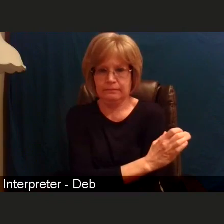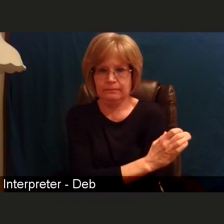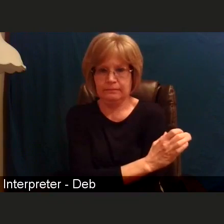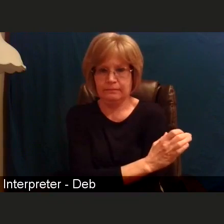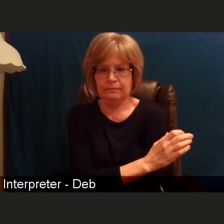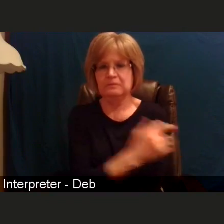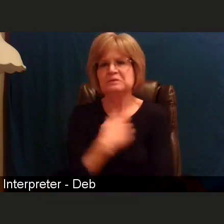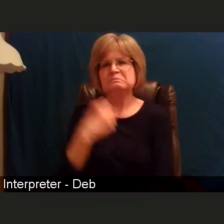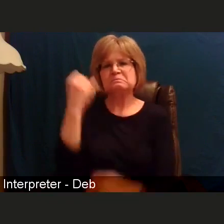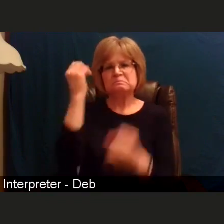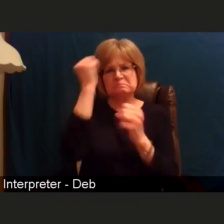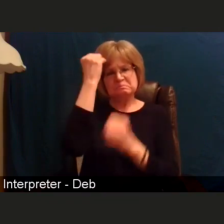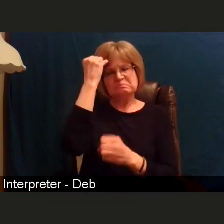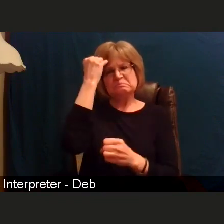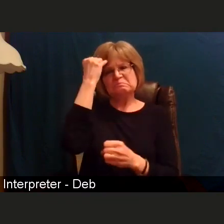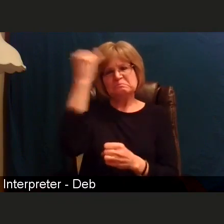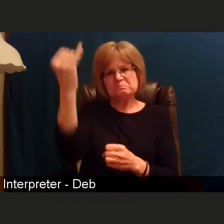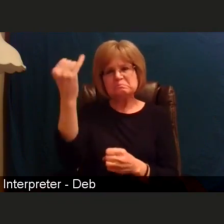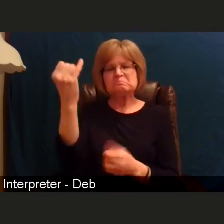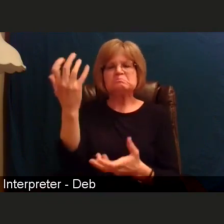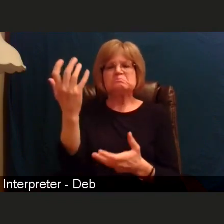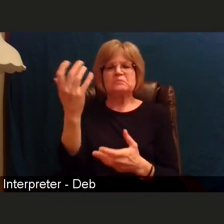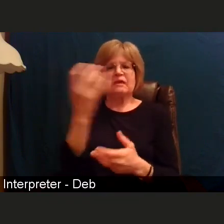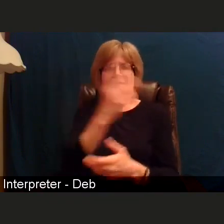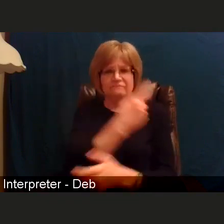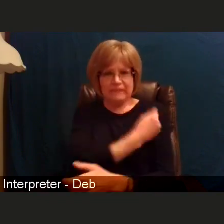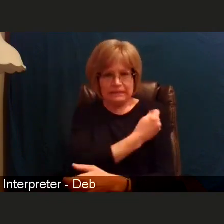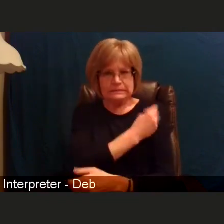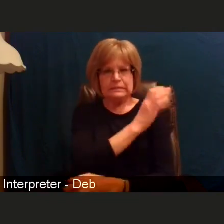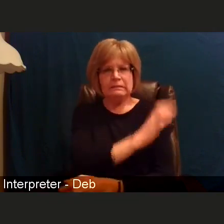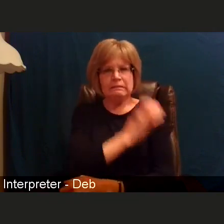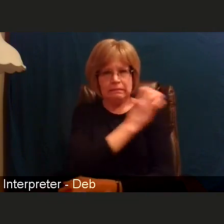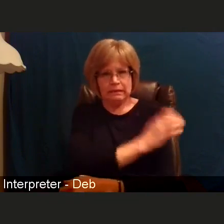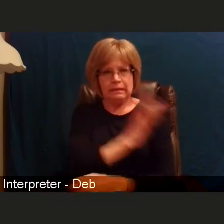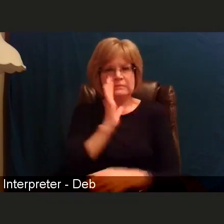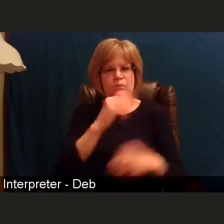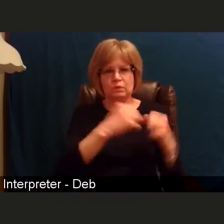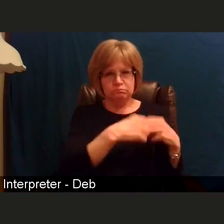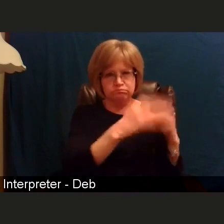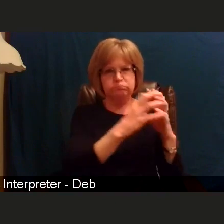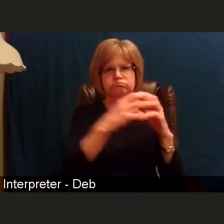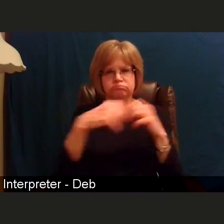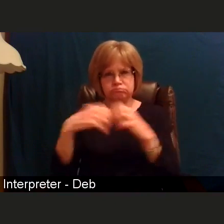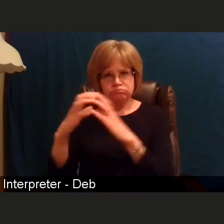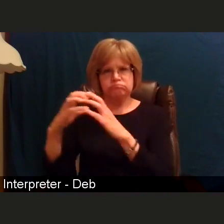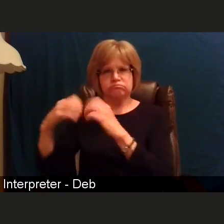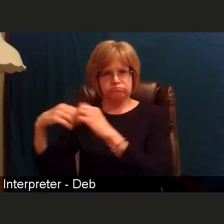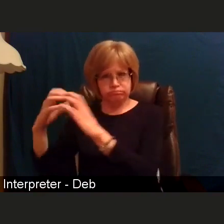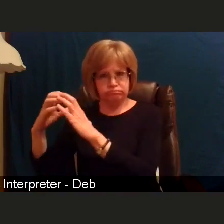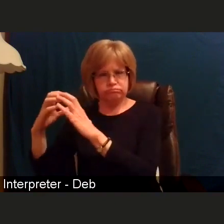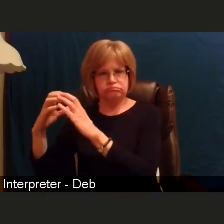we will have vaccine clinics in however shape or form that they will look that we will have patients referred to us